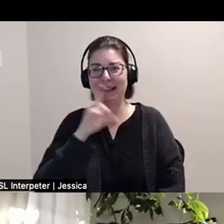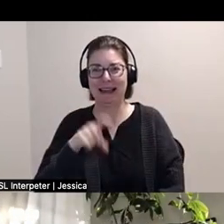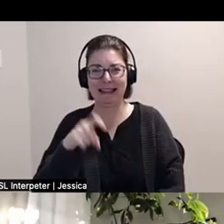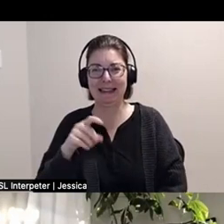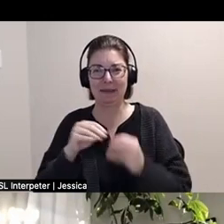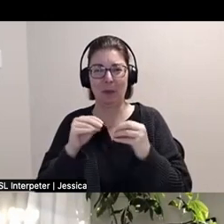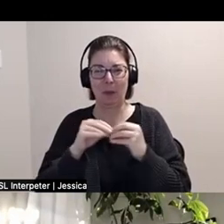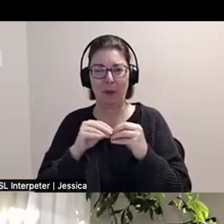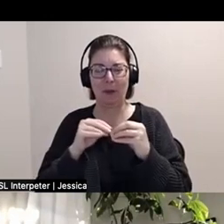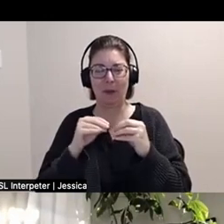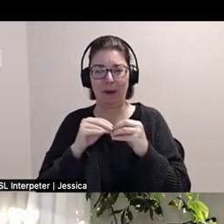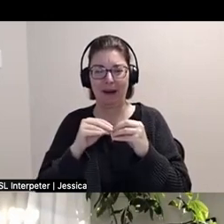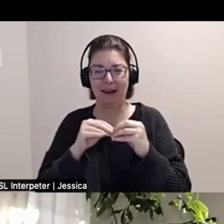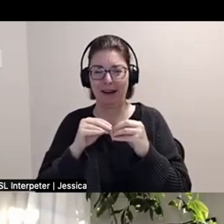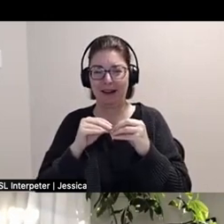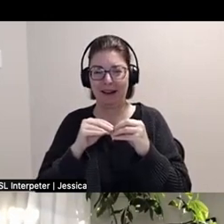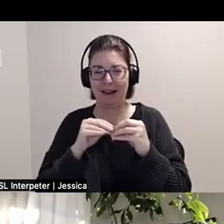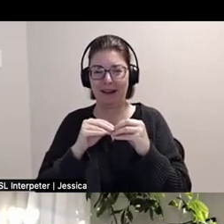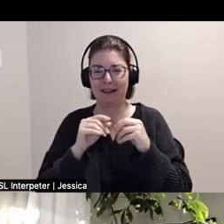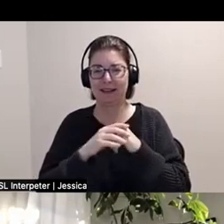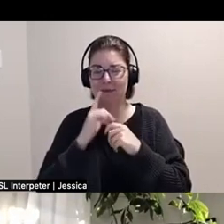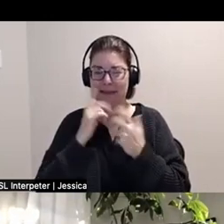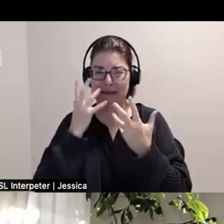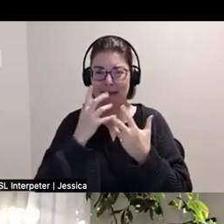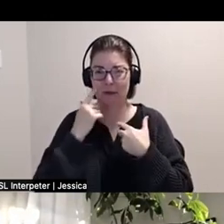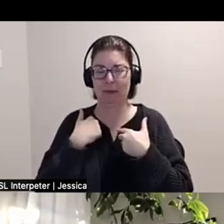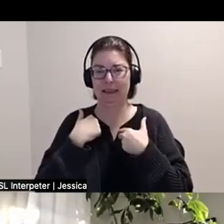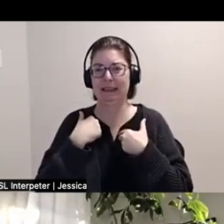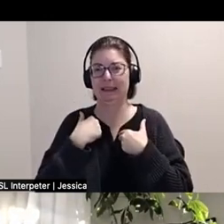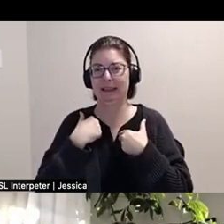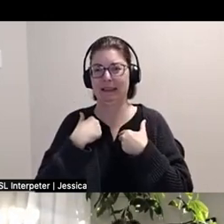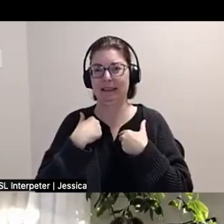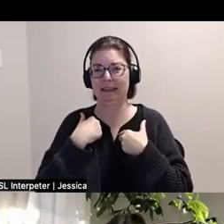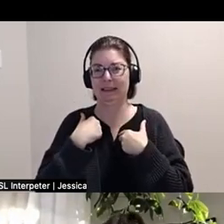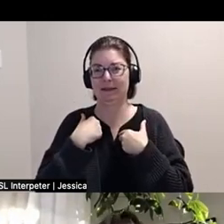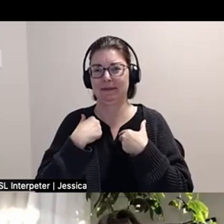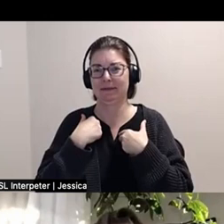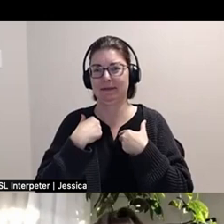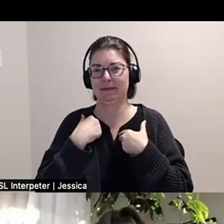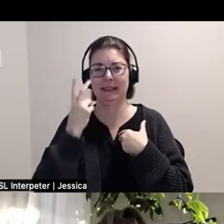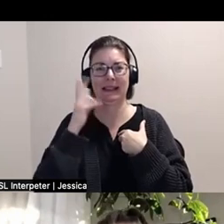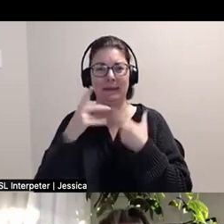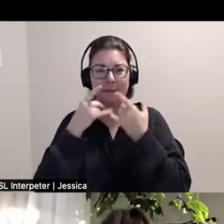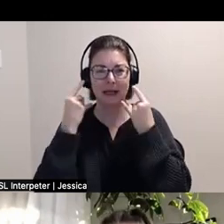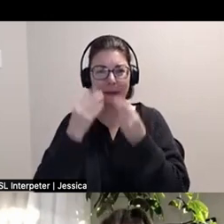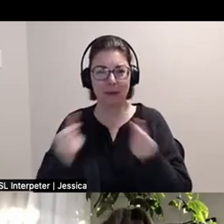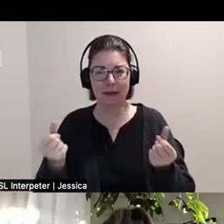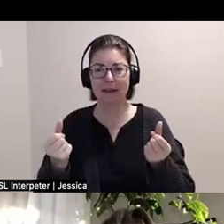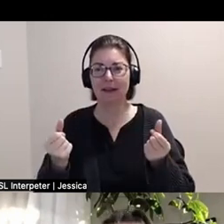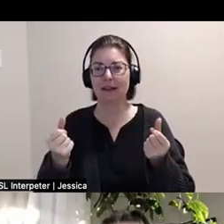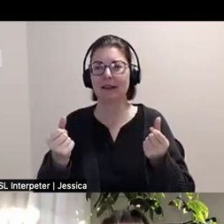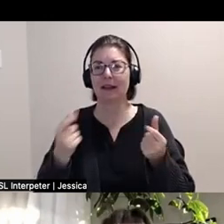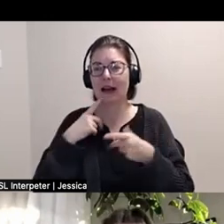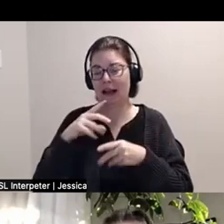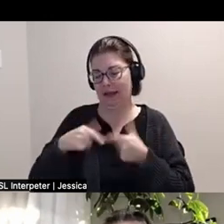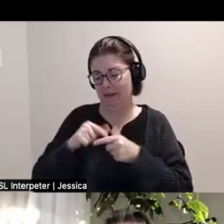It's been sad for me seeing, that just disappear. I'm, I'm in Brooklyn, New York,